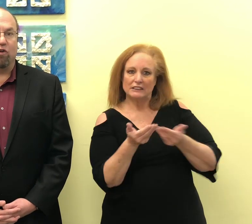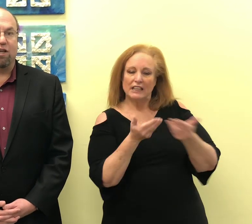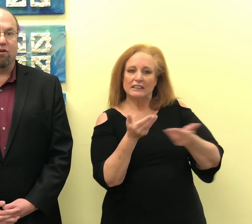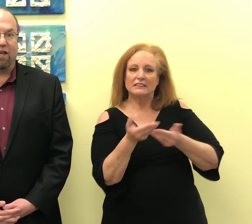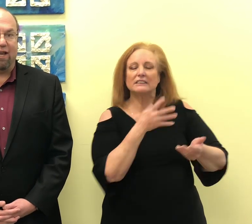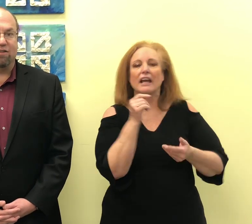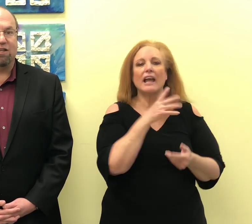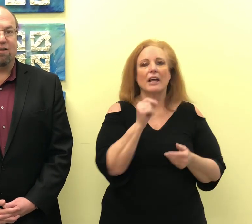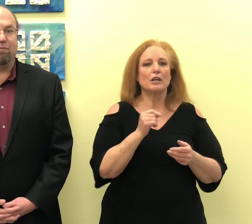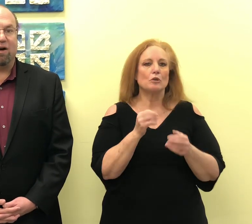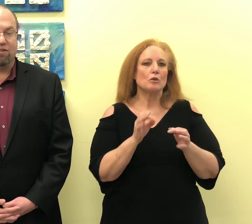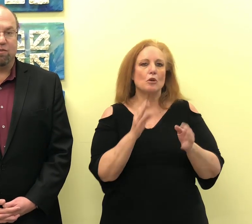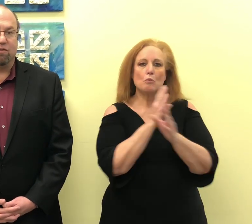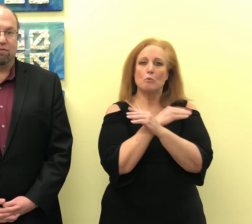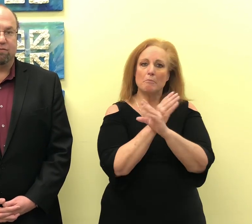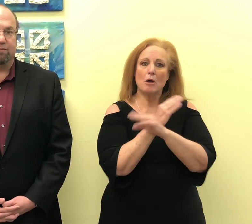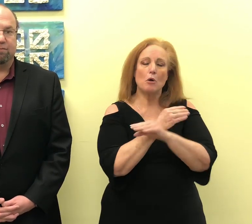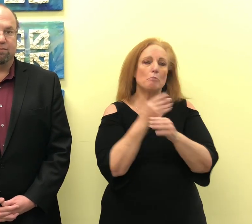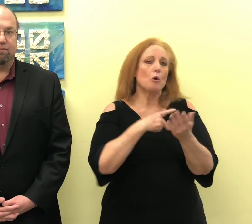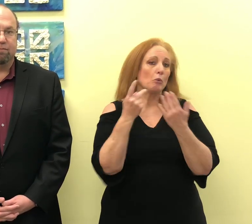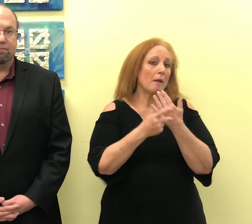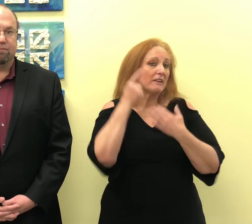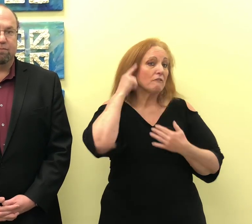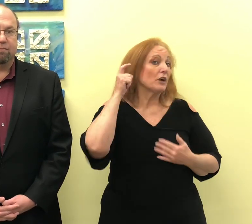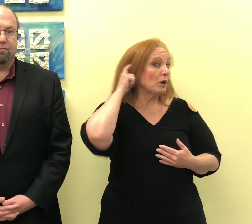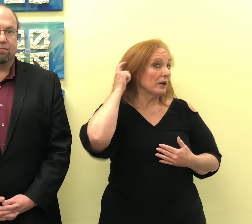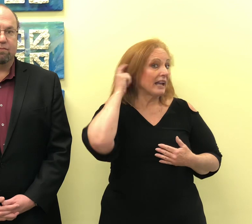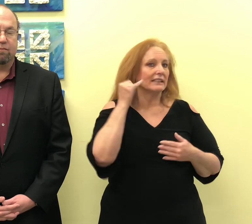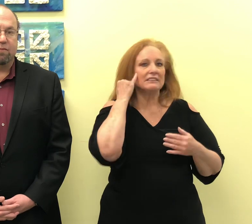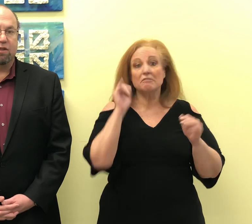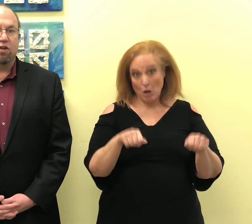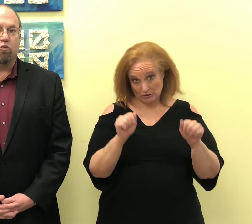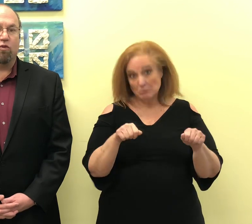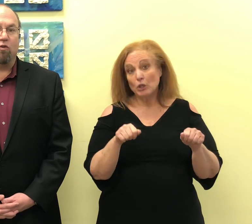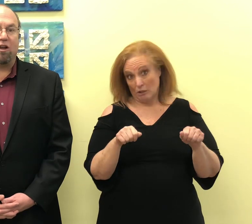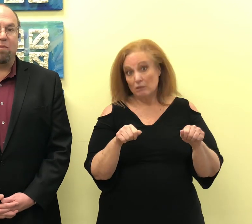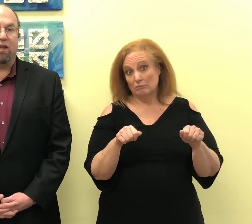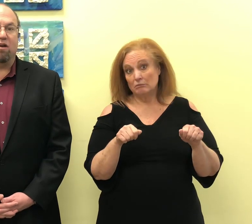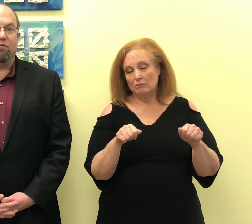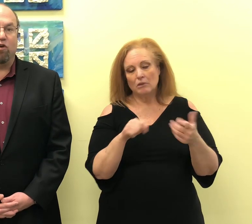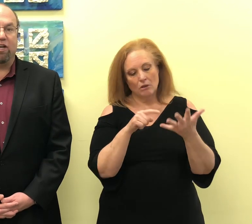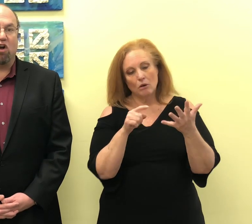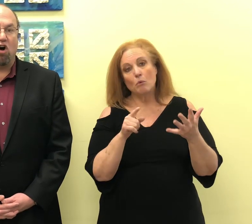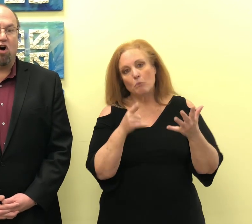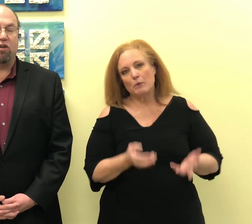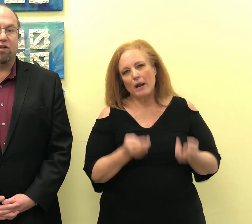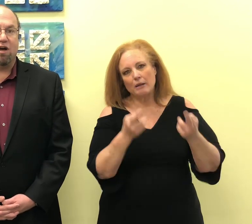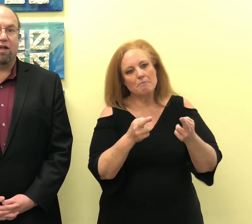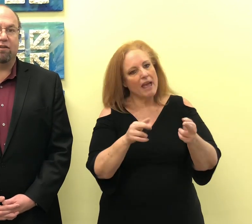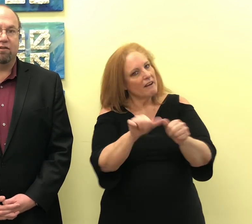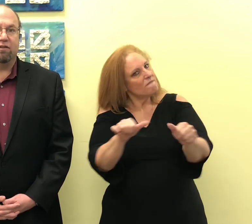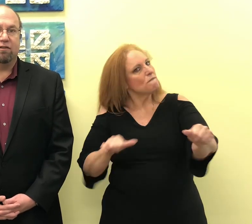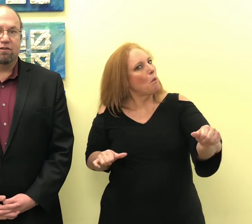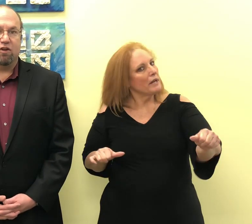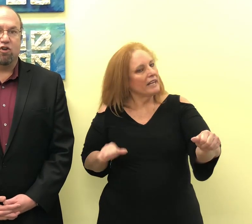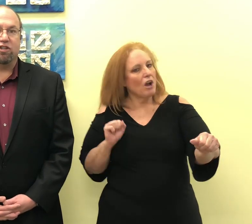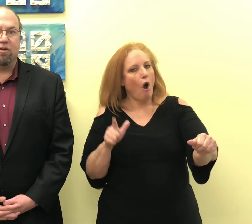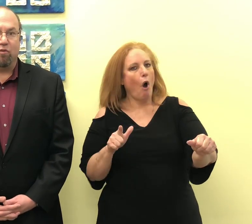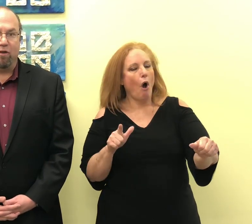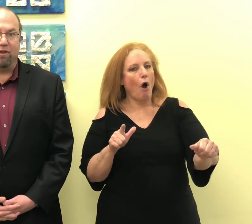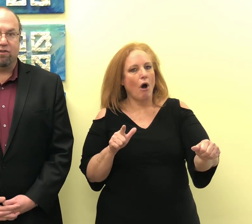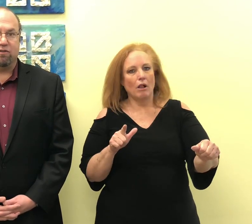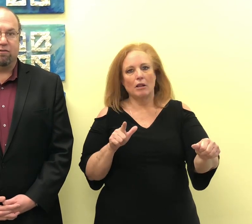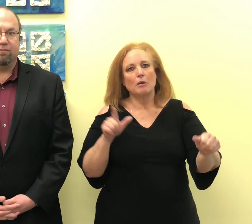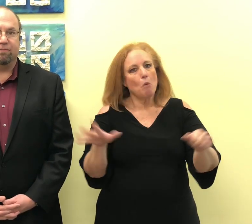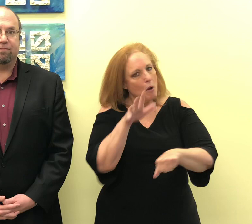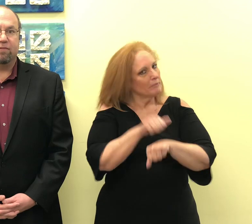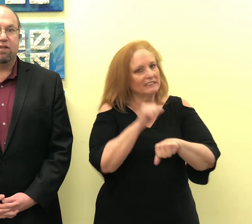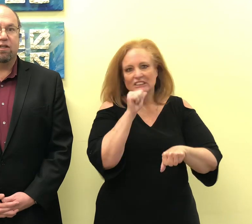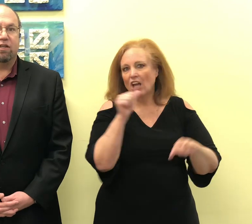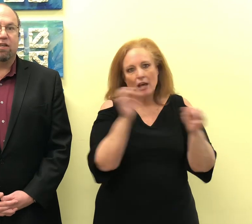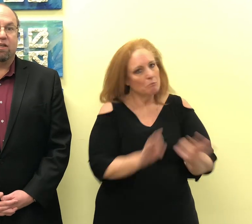hearing aids if possible. We recommend avoiding all non-urgent appointments. In